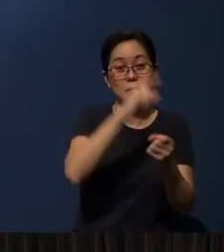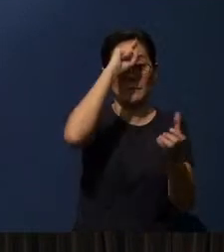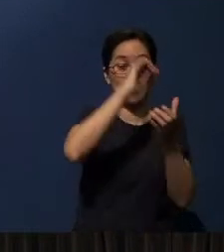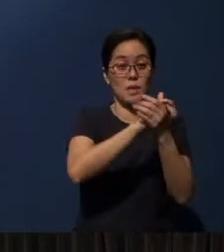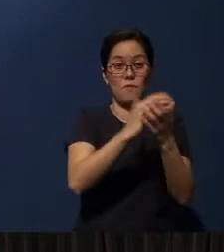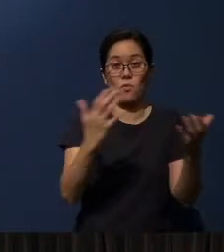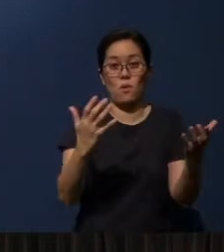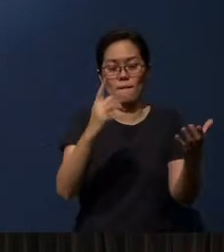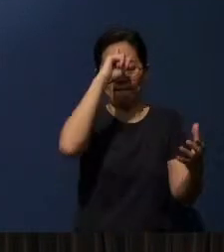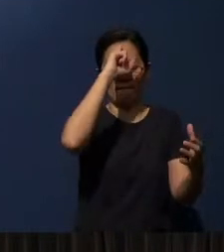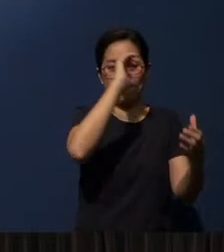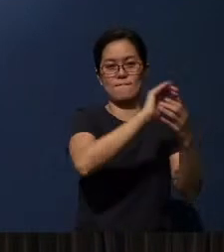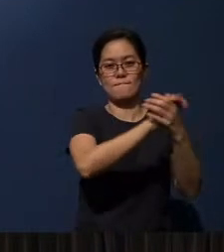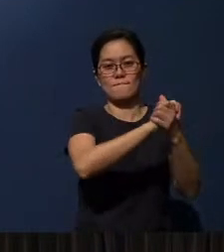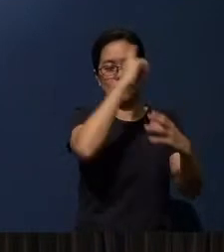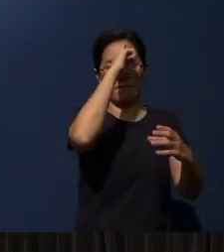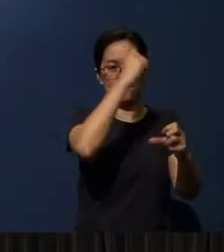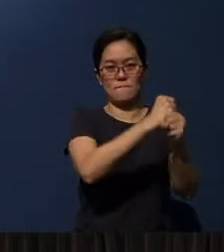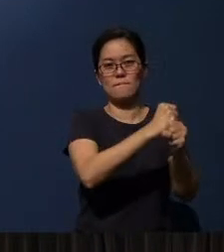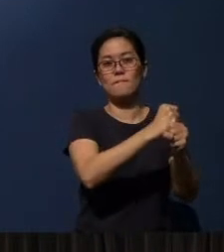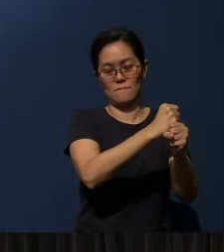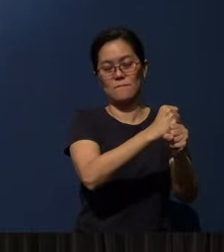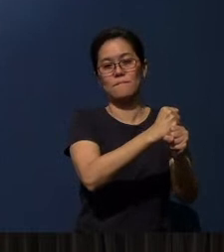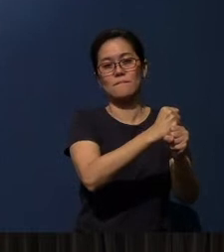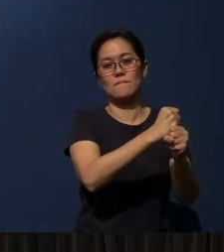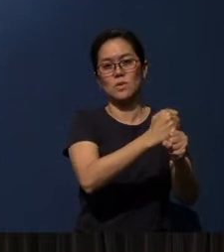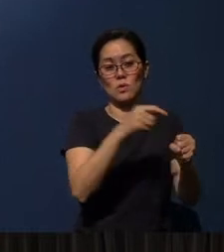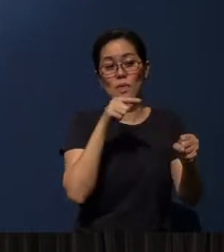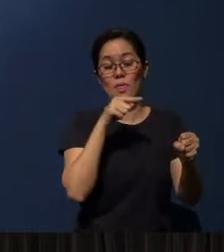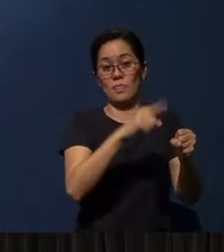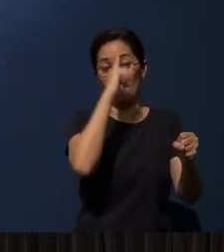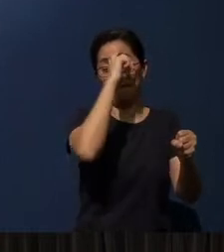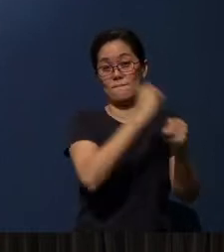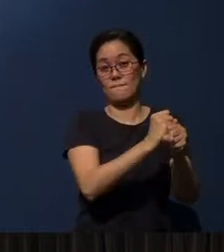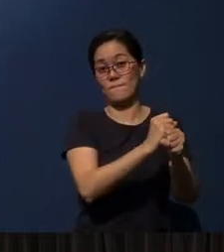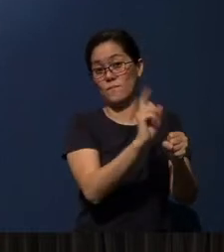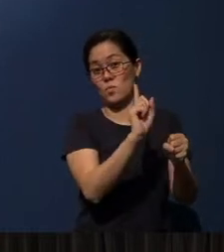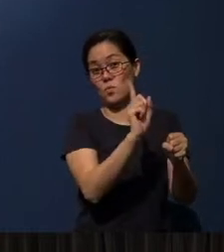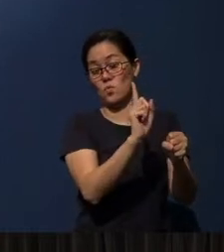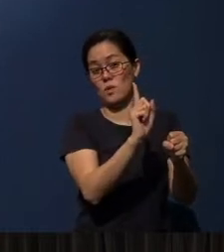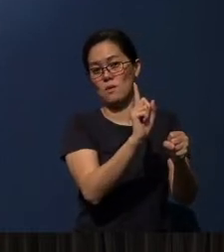is the faith that you need to have. And you can get this faith by hearing.